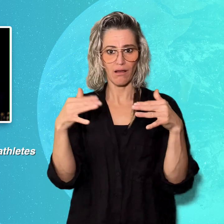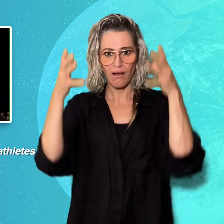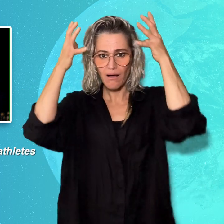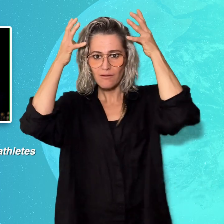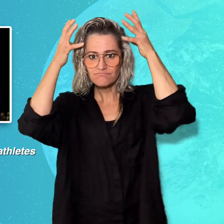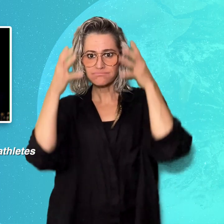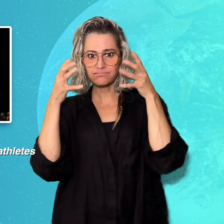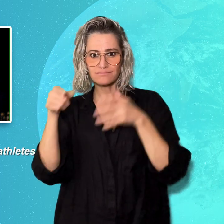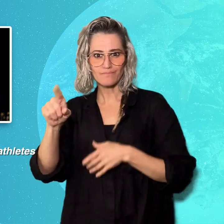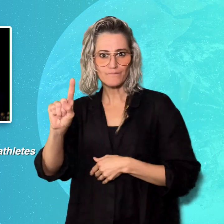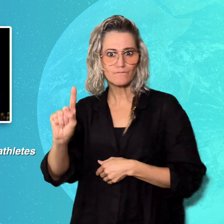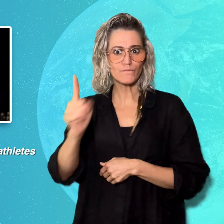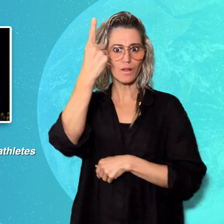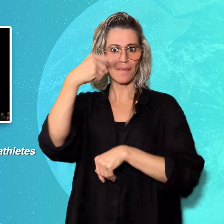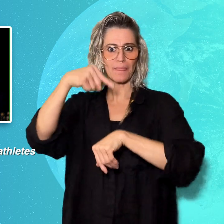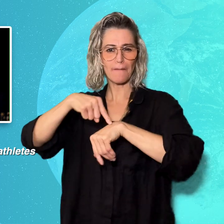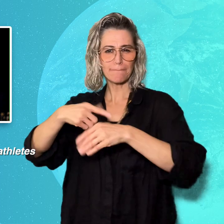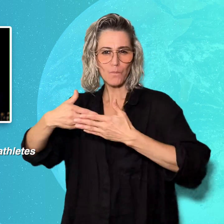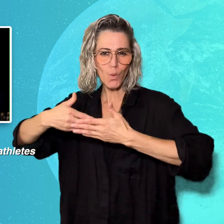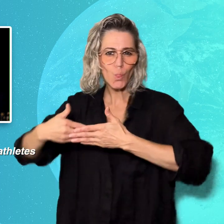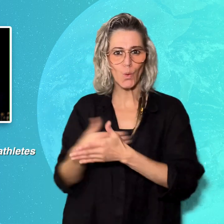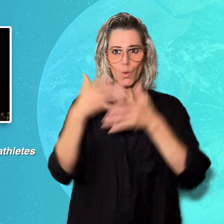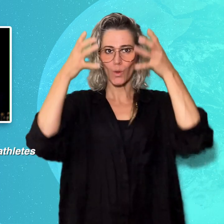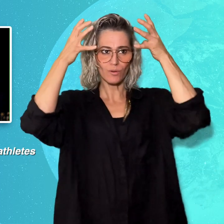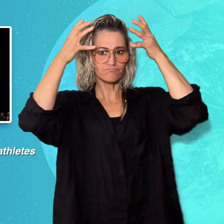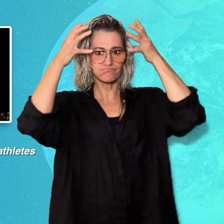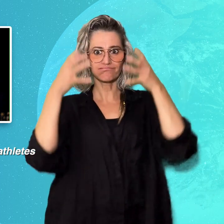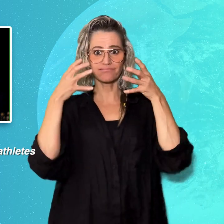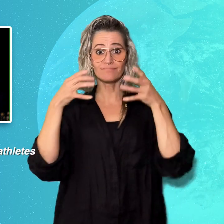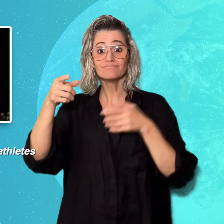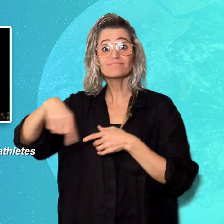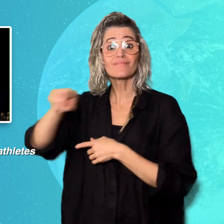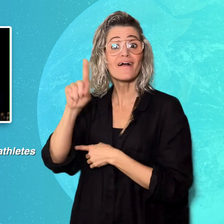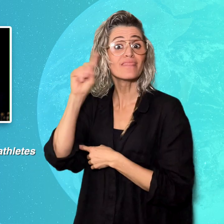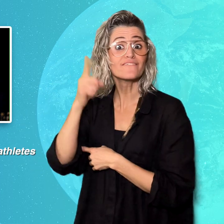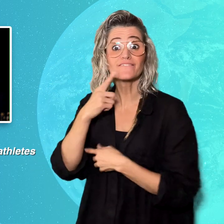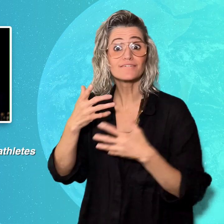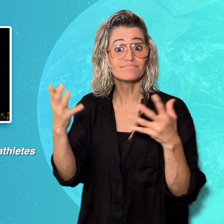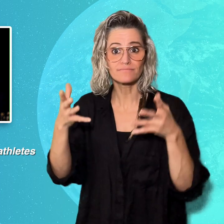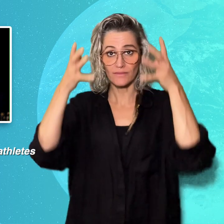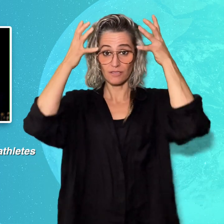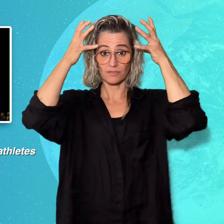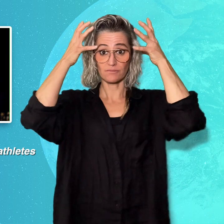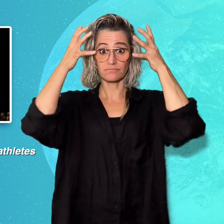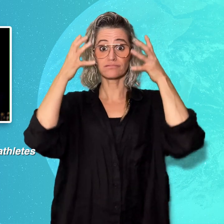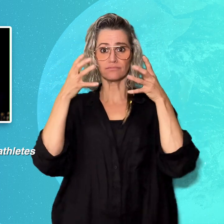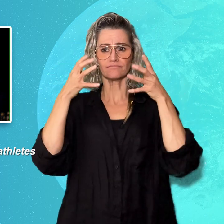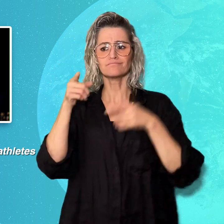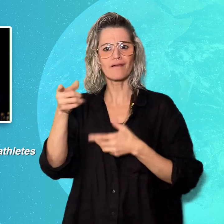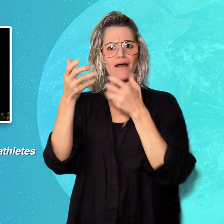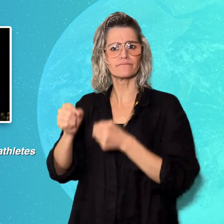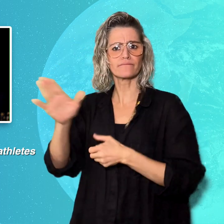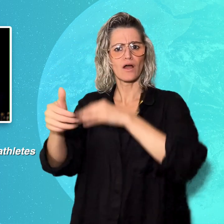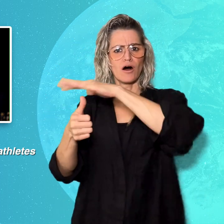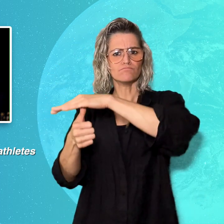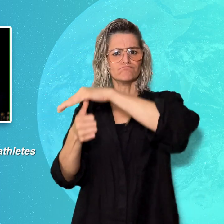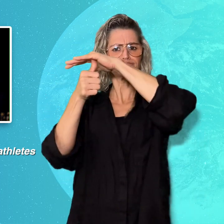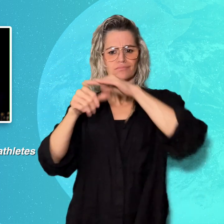game against Hilbert College. The Deaf athletes wore the helmets